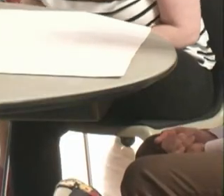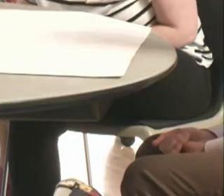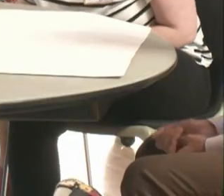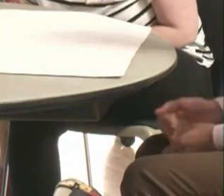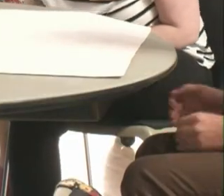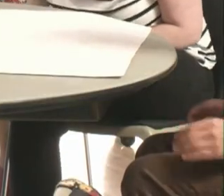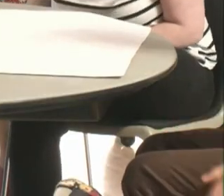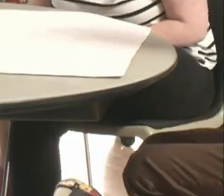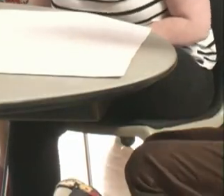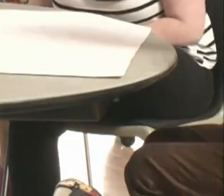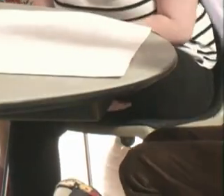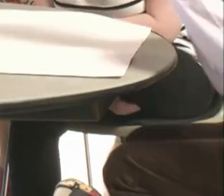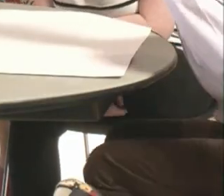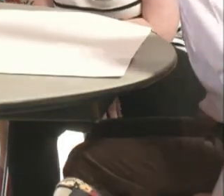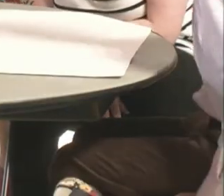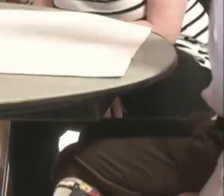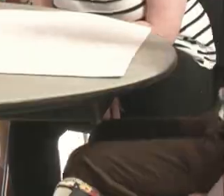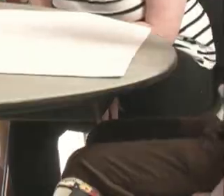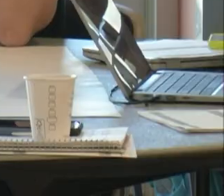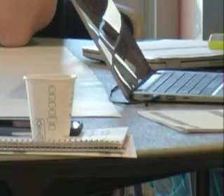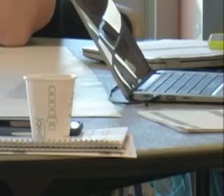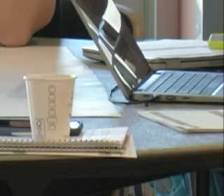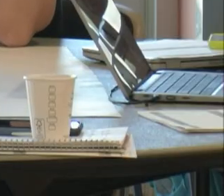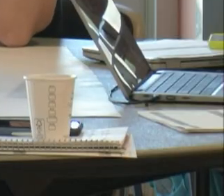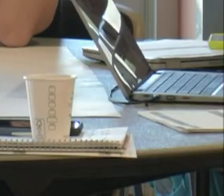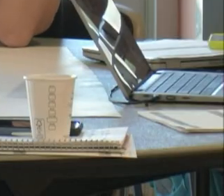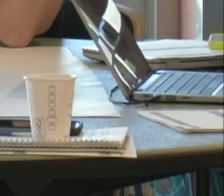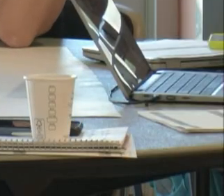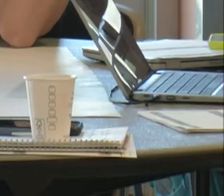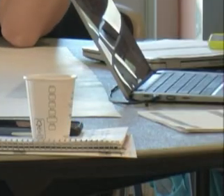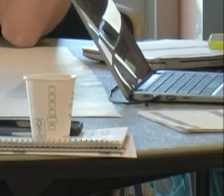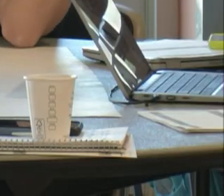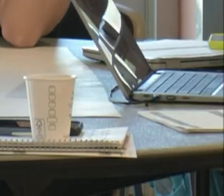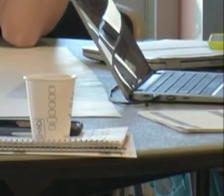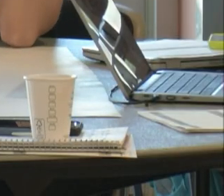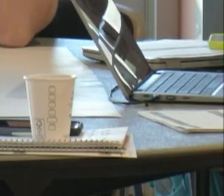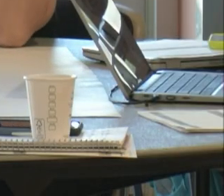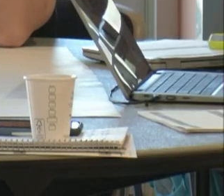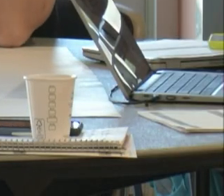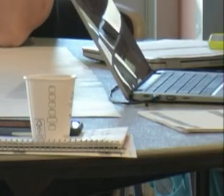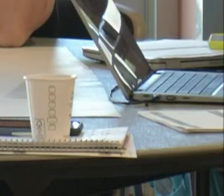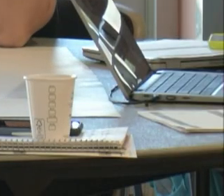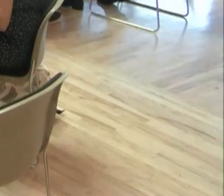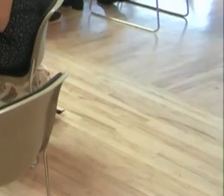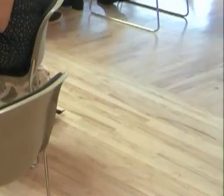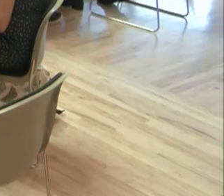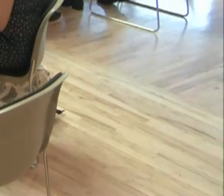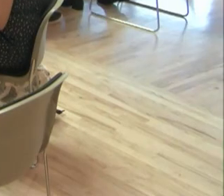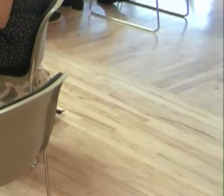Not just engagement, but in other parts of Portlanders' lives. We're sort of taking the individual imagination that